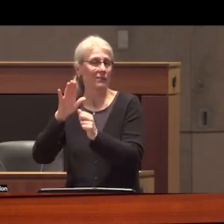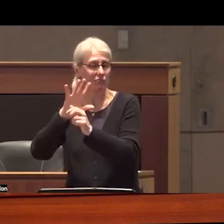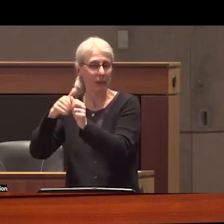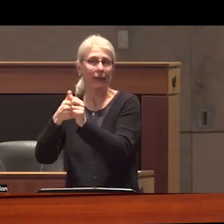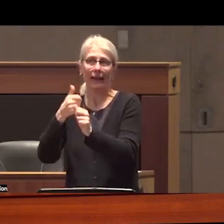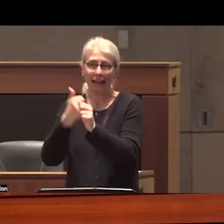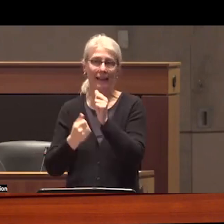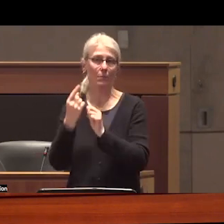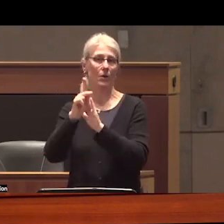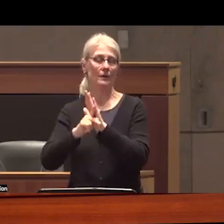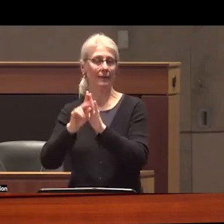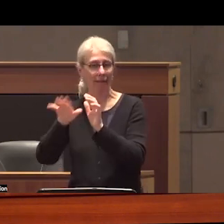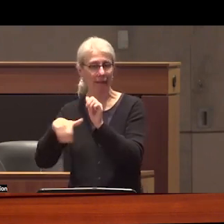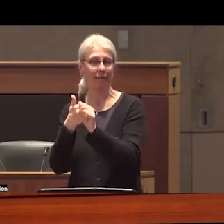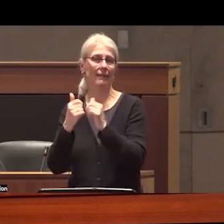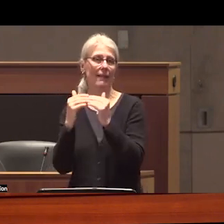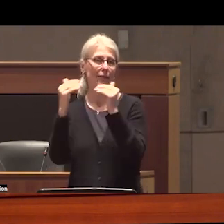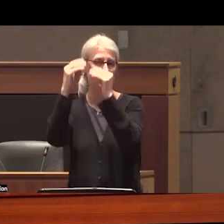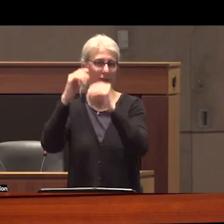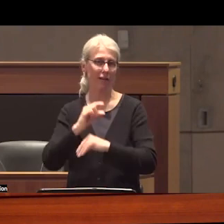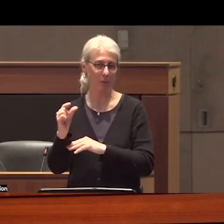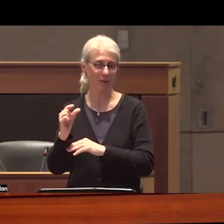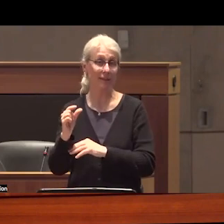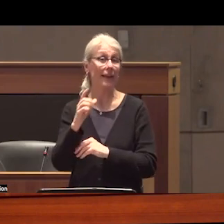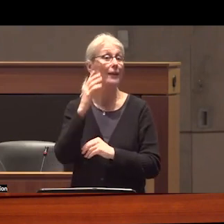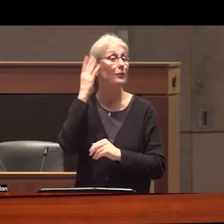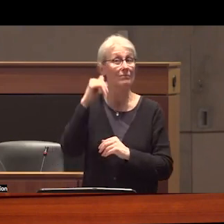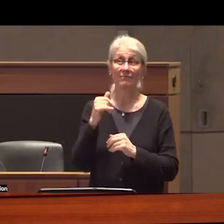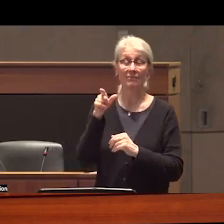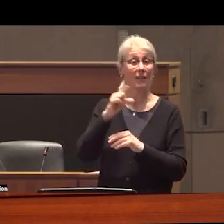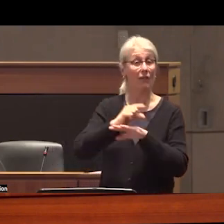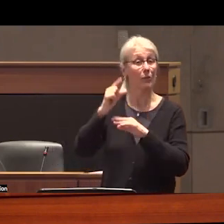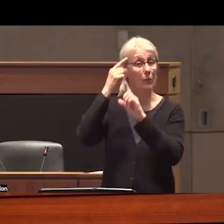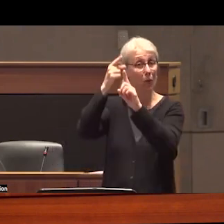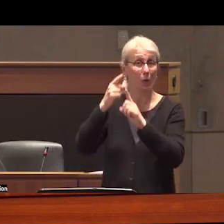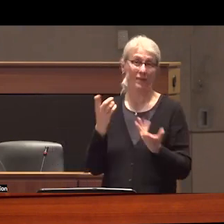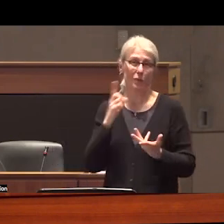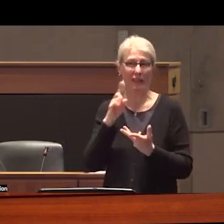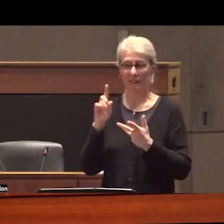government and the function of government has not fundamentally changed in the last 200 years